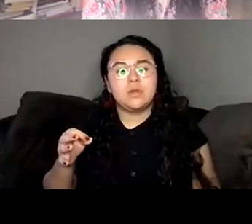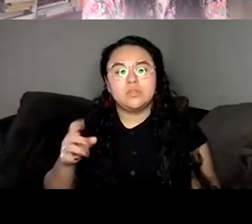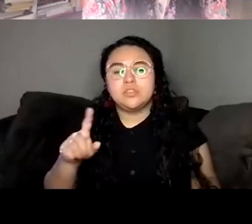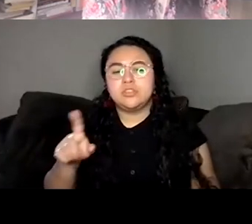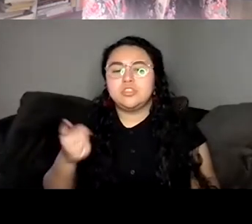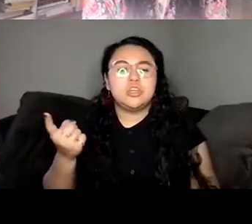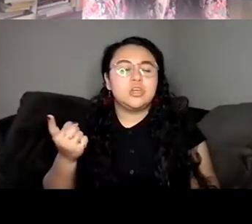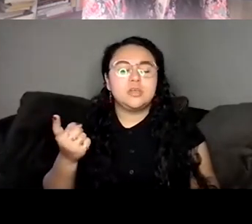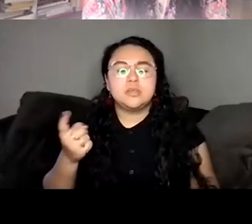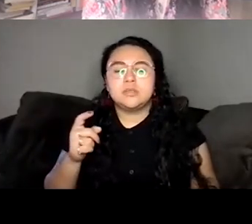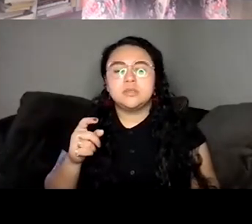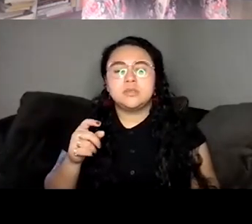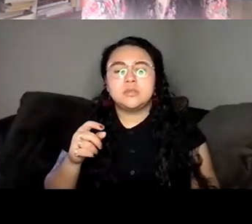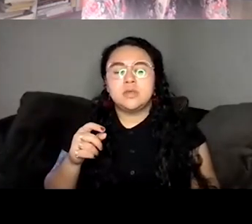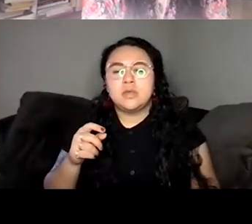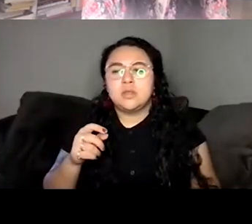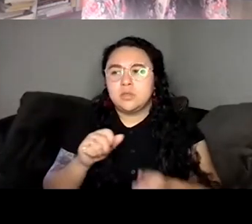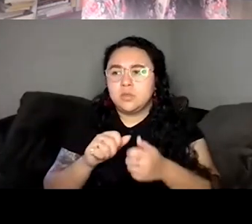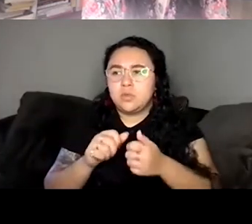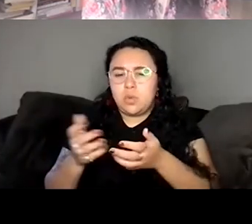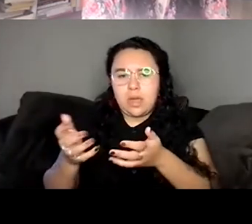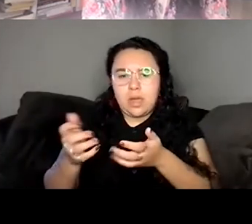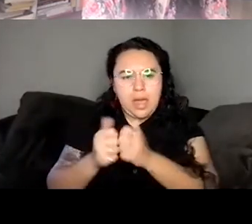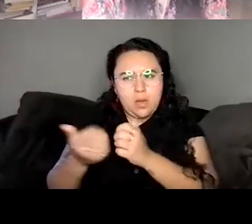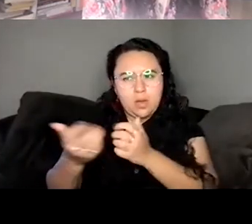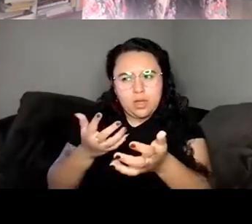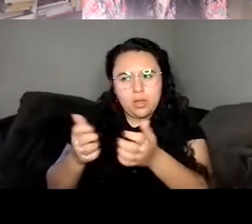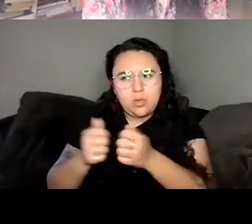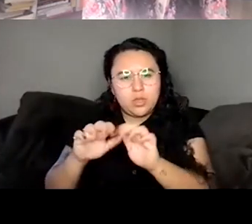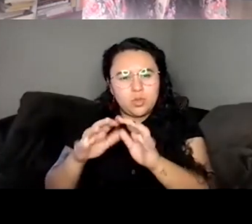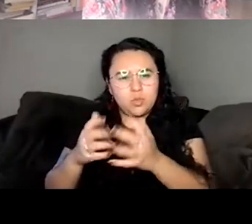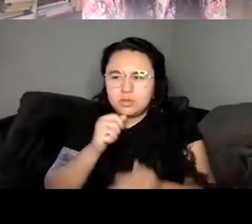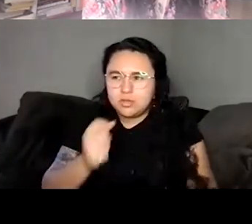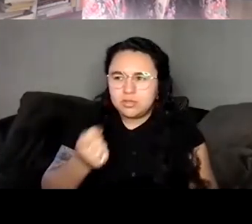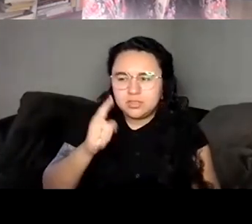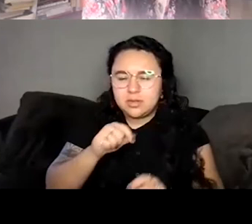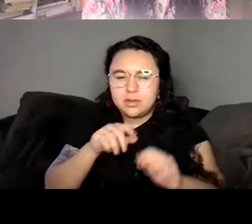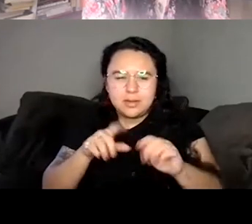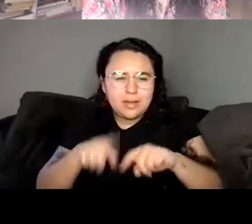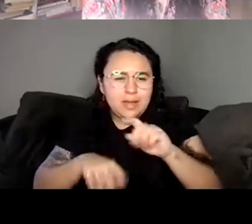of the world or the world that he's in does so I feel really seen by Brandon Taylor's